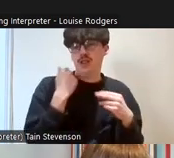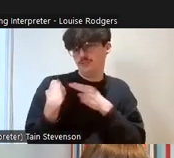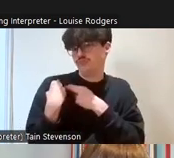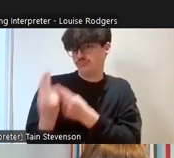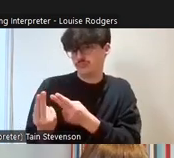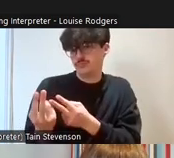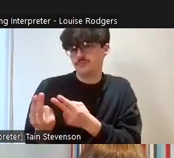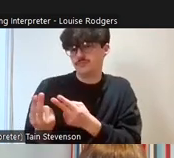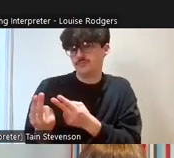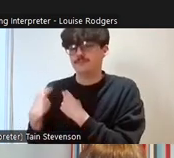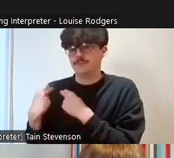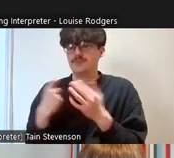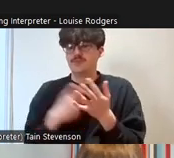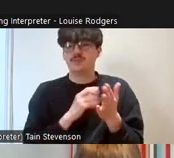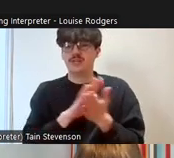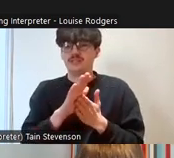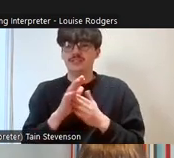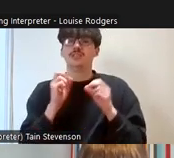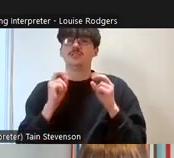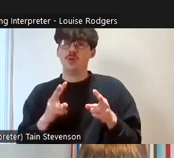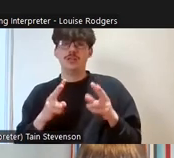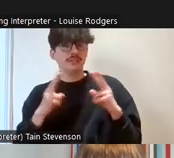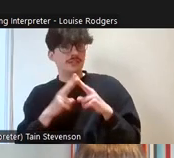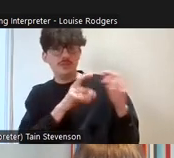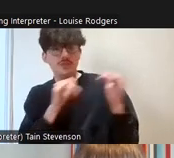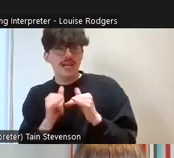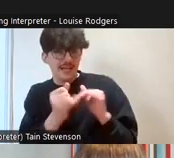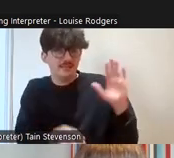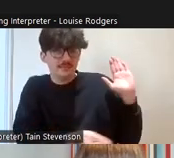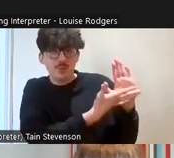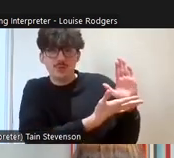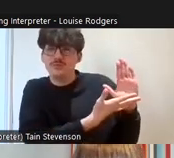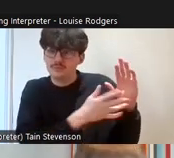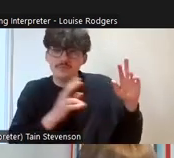I've got my slideshow up, I'm just checking that that's seen by everyone there?